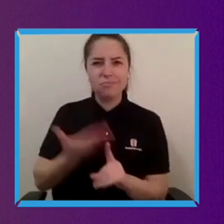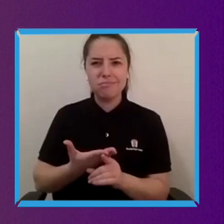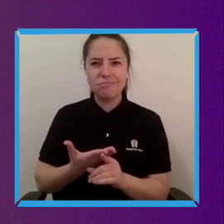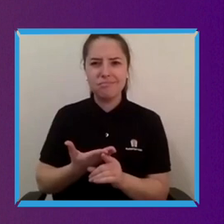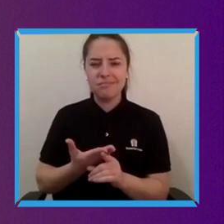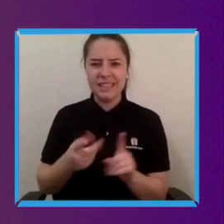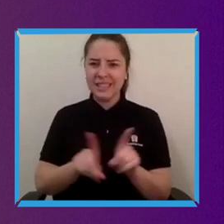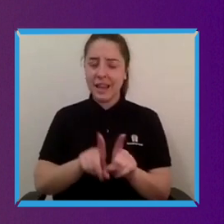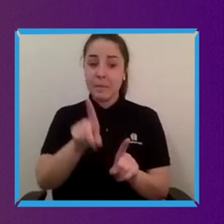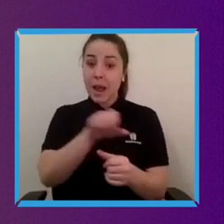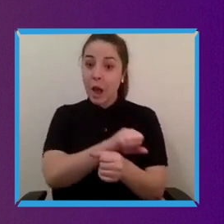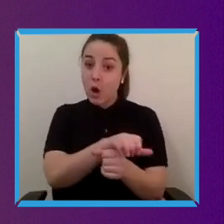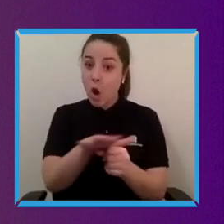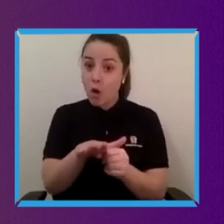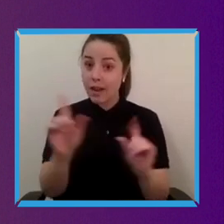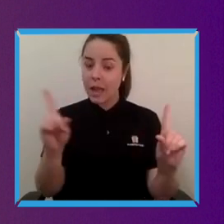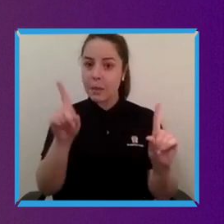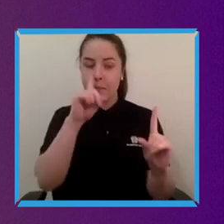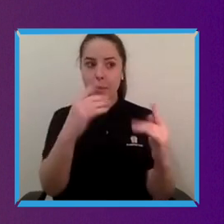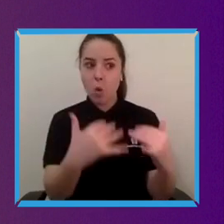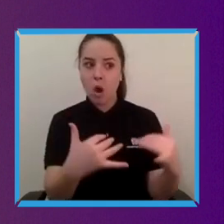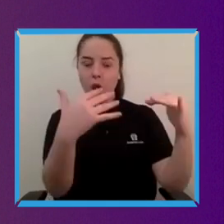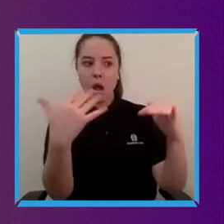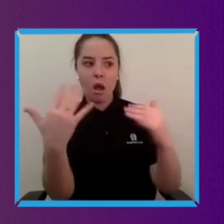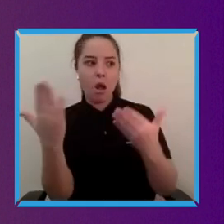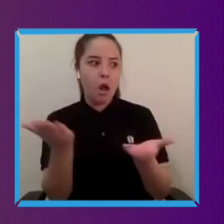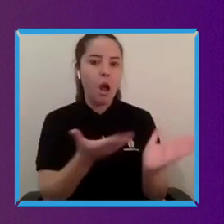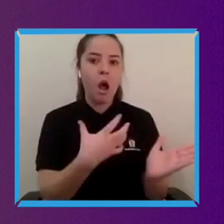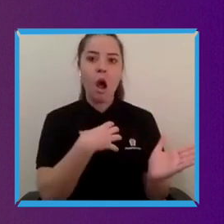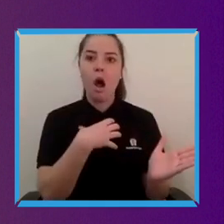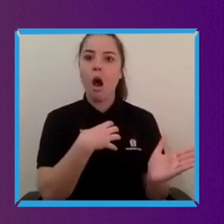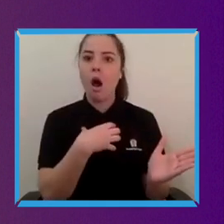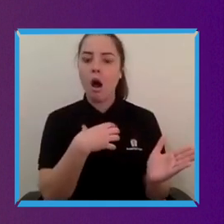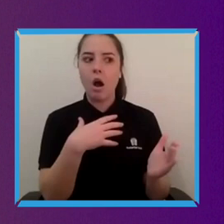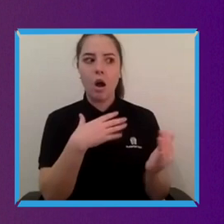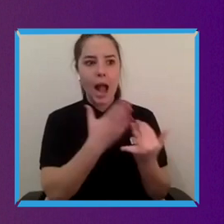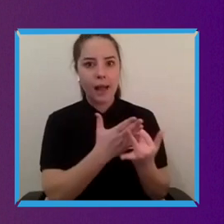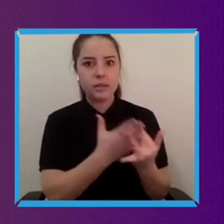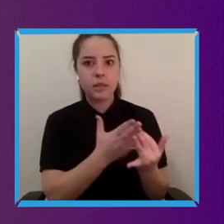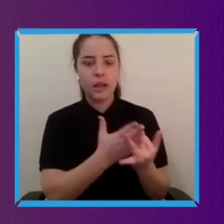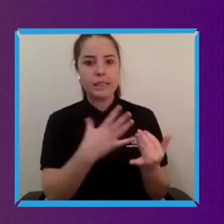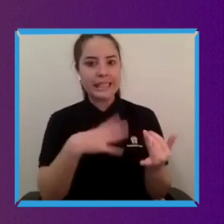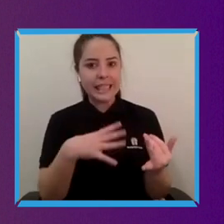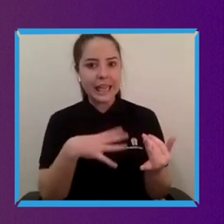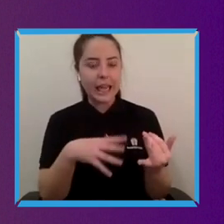society there so I kind of think this experience teaches us a lot about systems so how can we design systems that are a